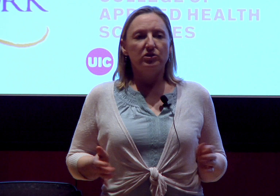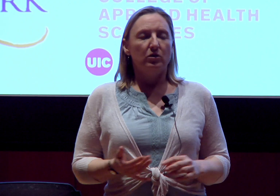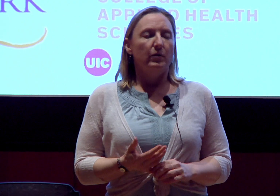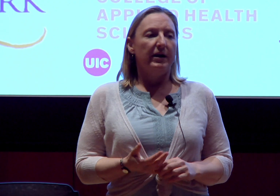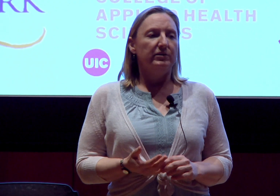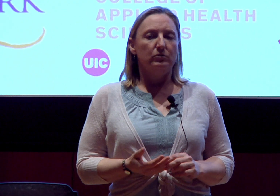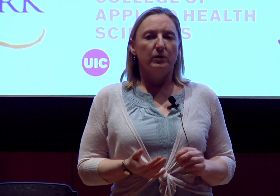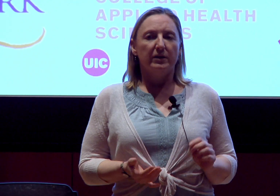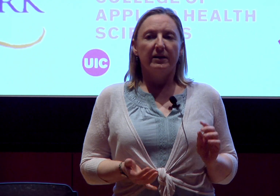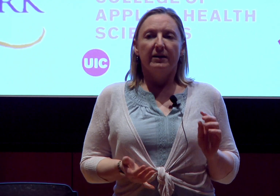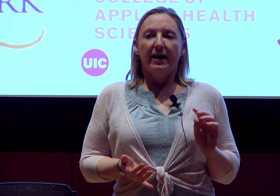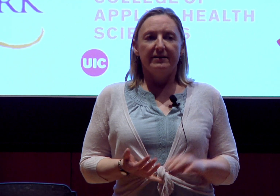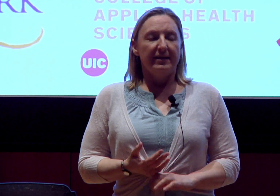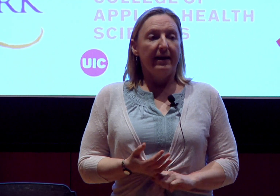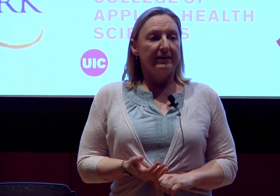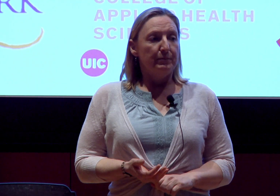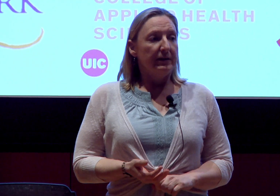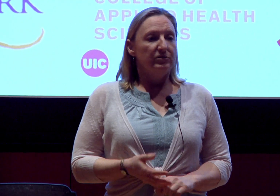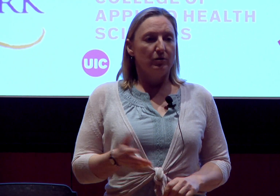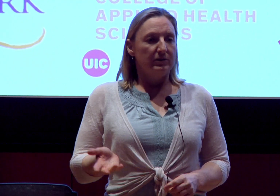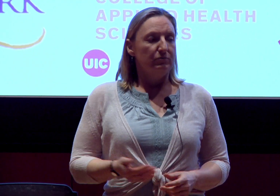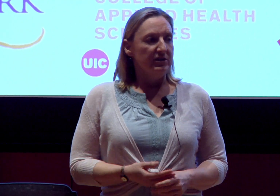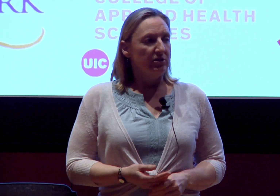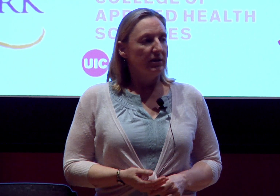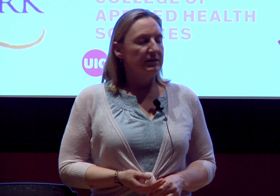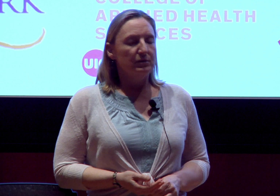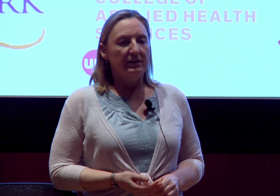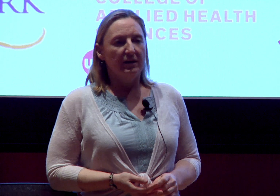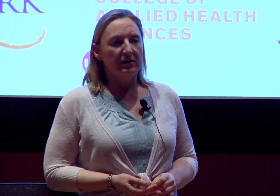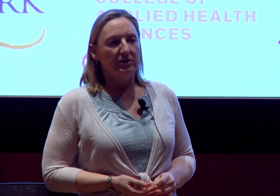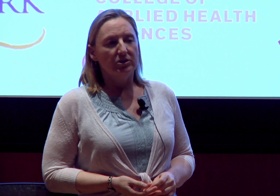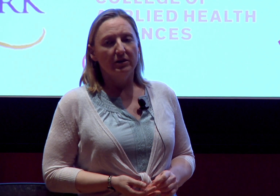So, I do work as an academic, so I do research on disability art and culture.